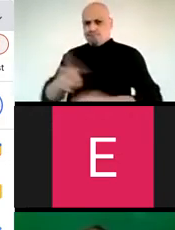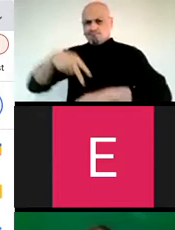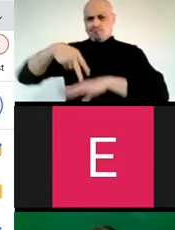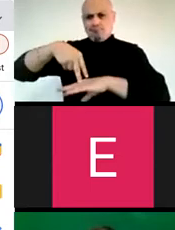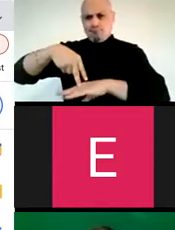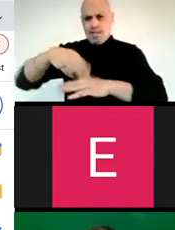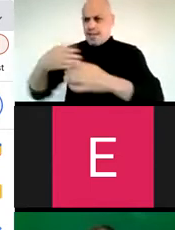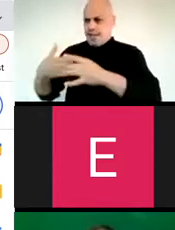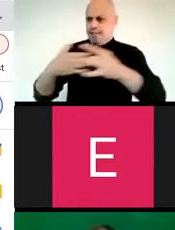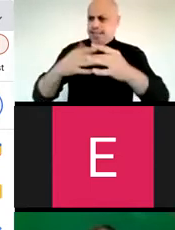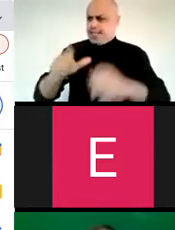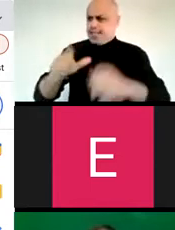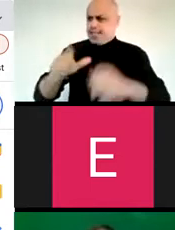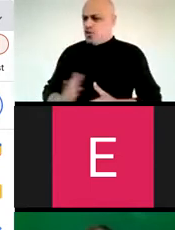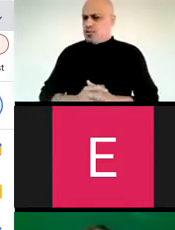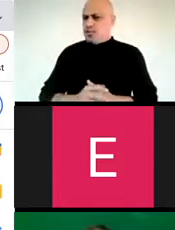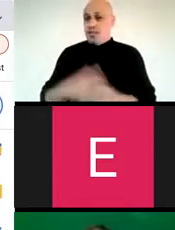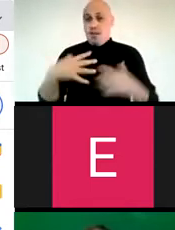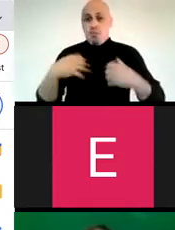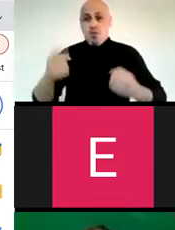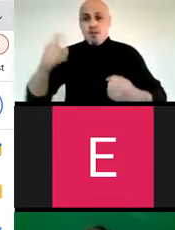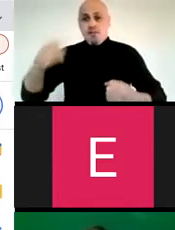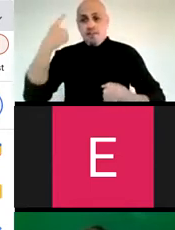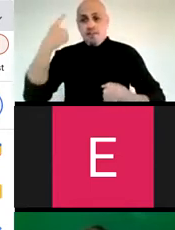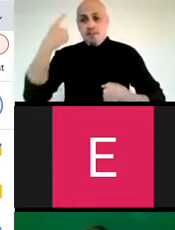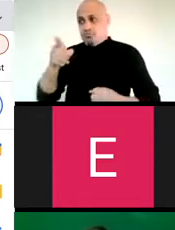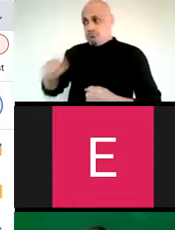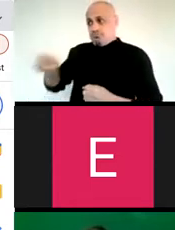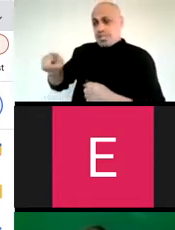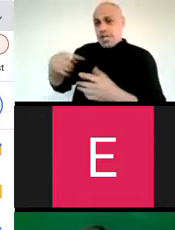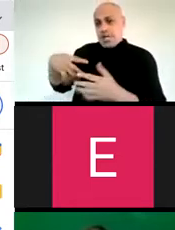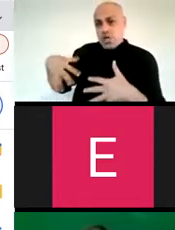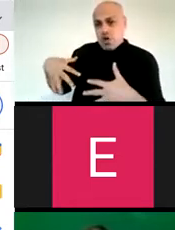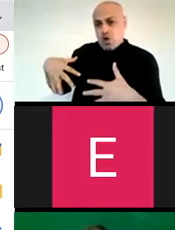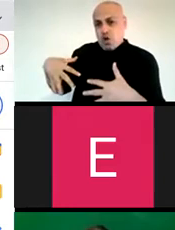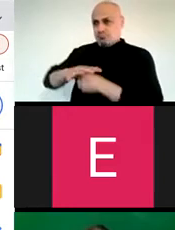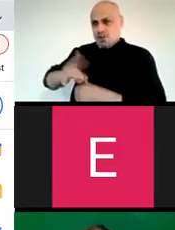means being able to take a stand and be able to lead others. Bravery is needed in case others feel